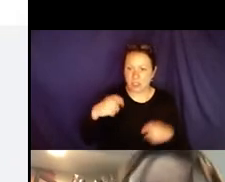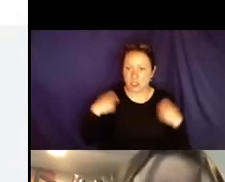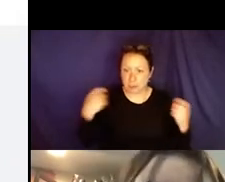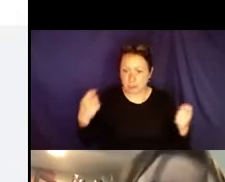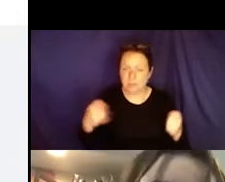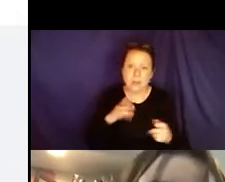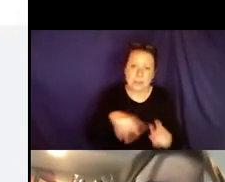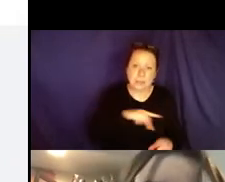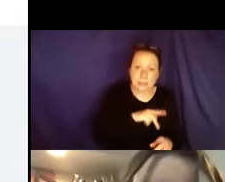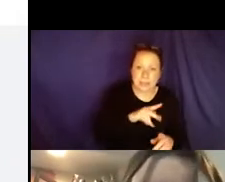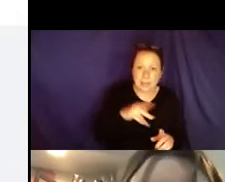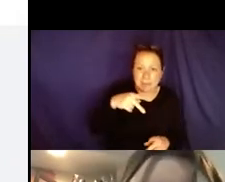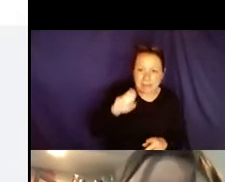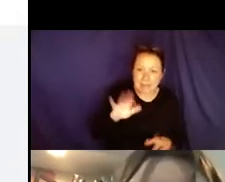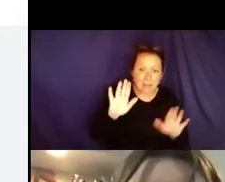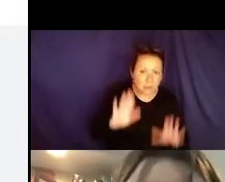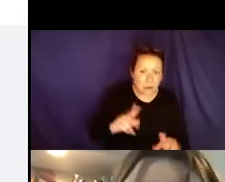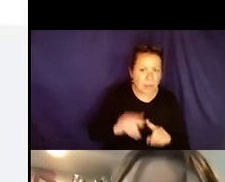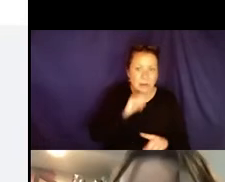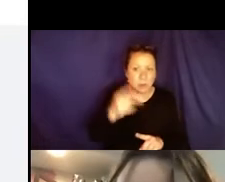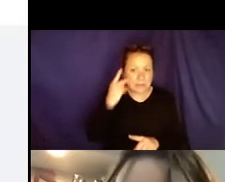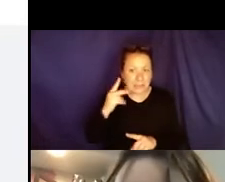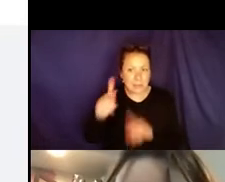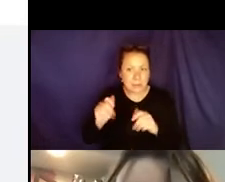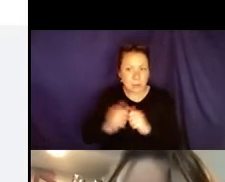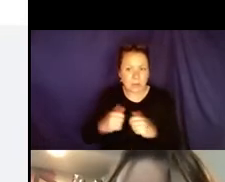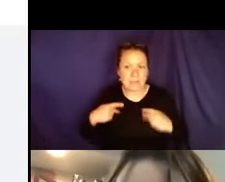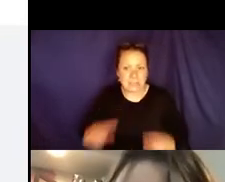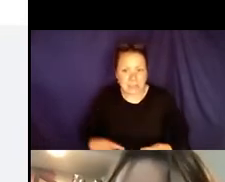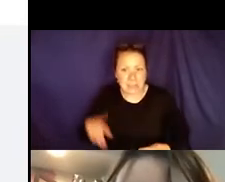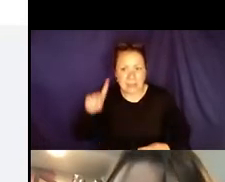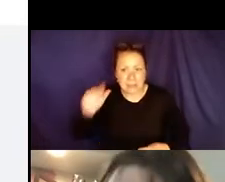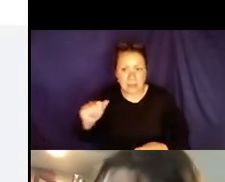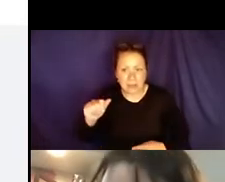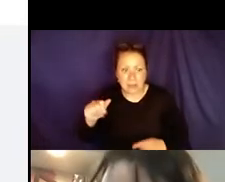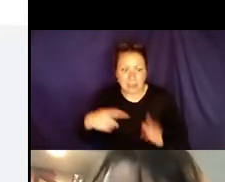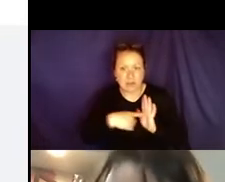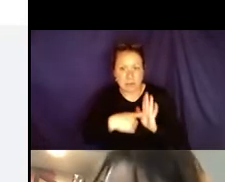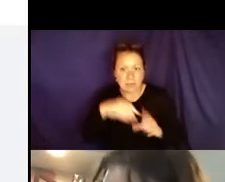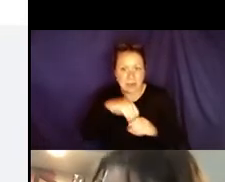take a class called beyond gym which is personalizedpersonalized PE. It